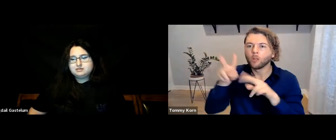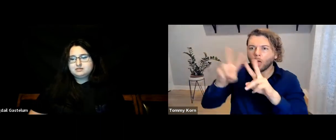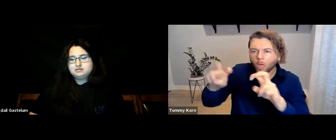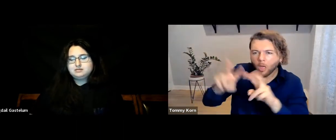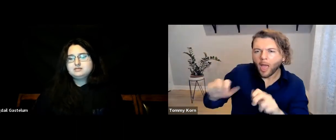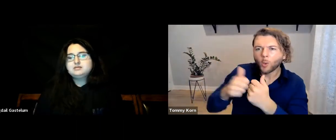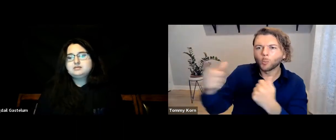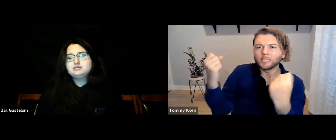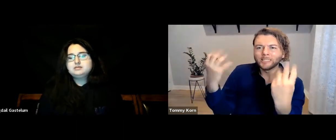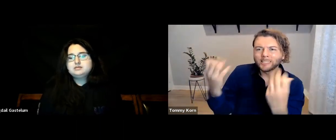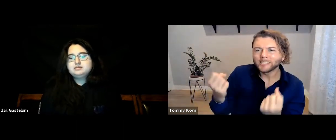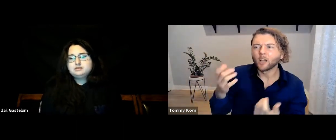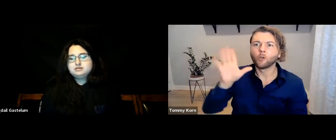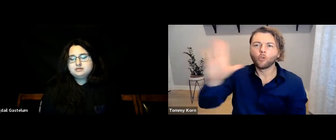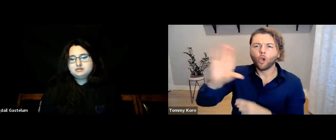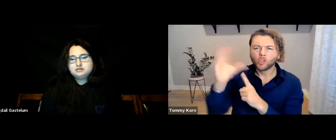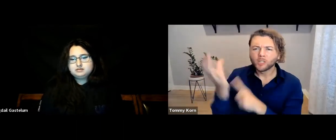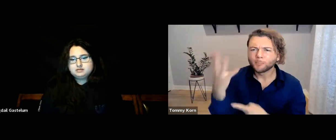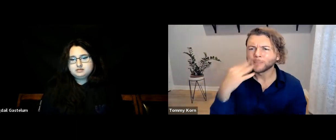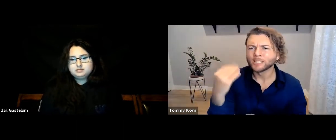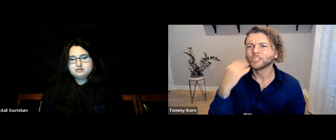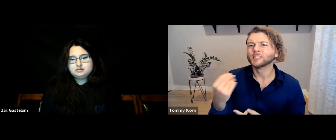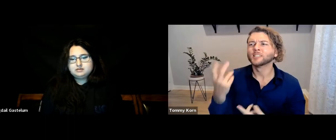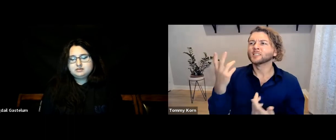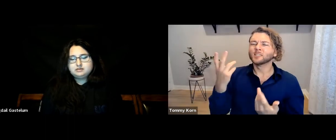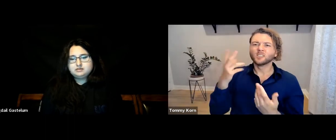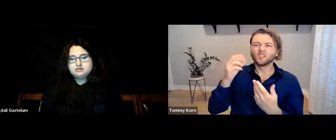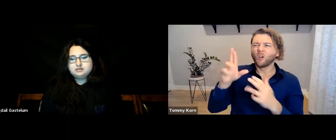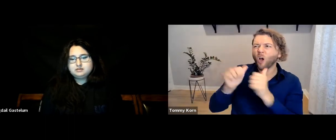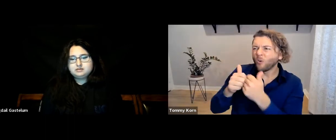analyze how they sign, learn about their cultural experiences,